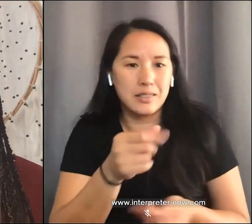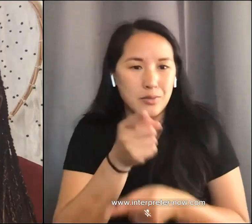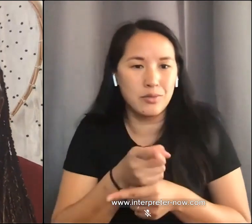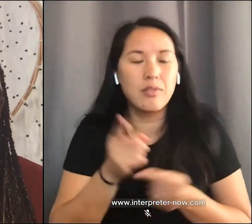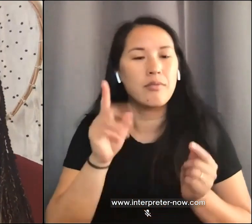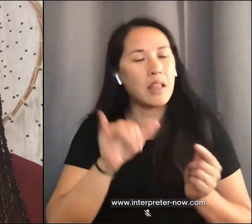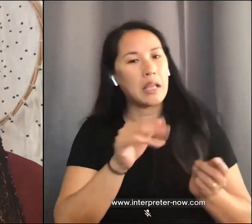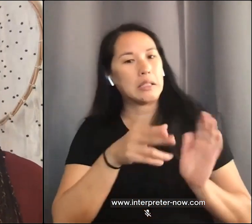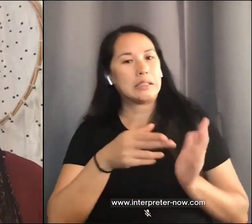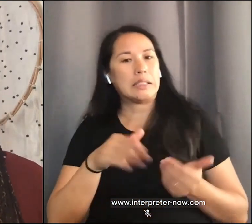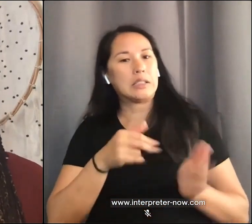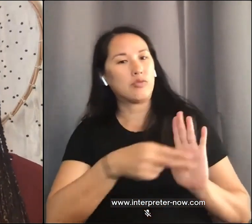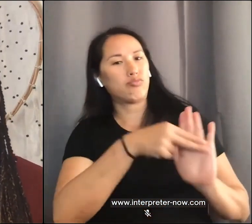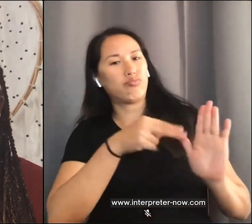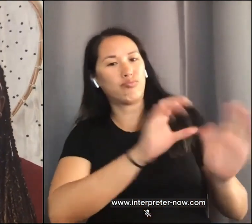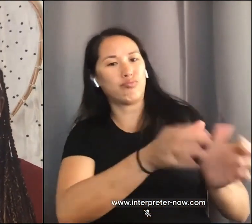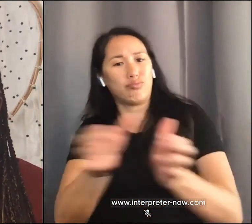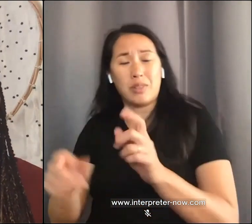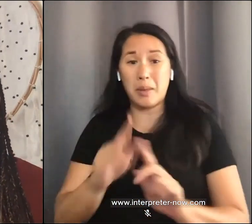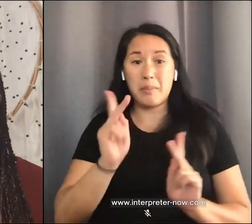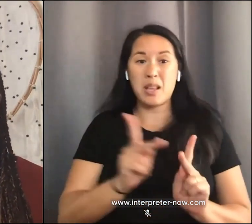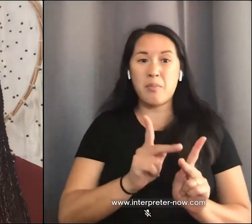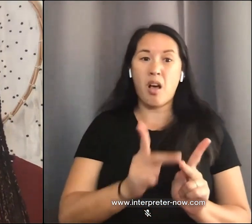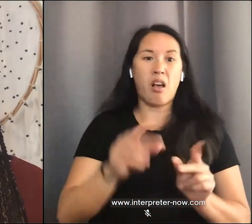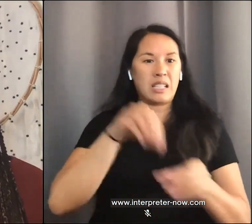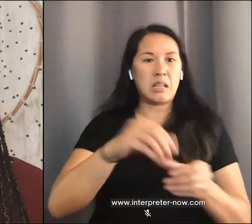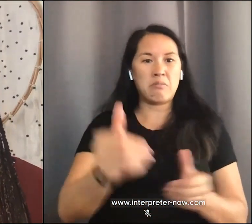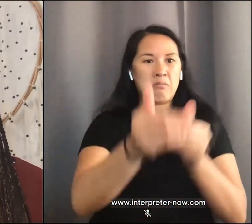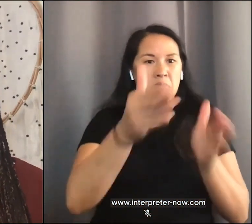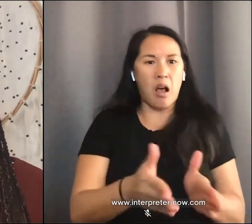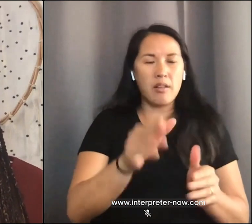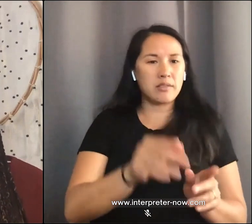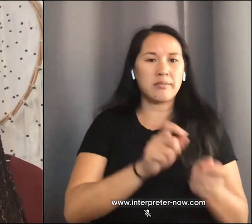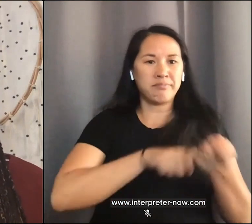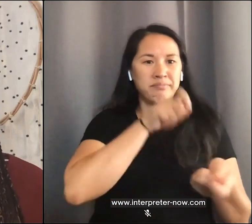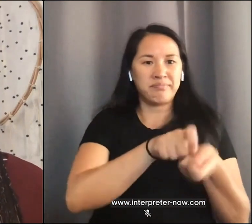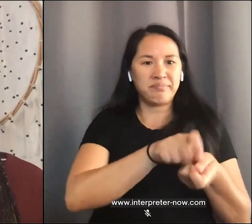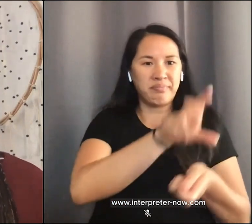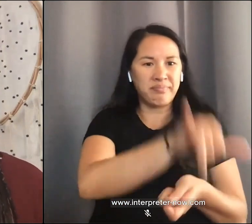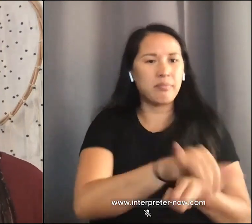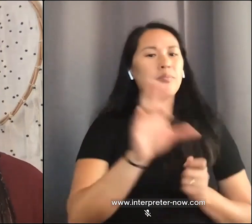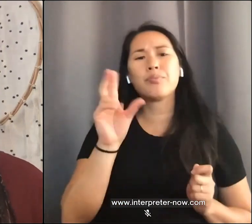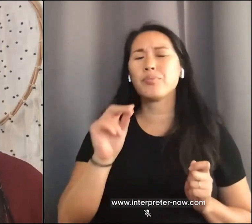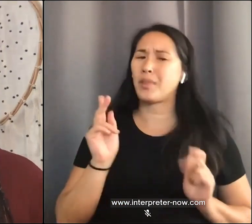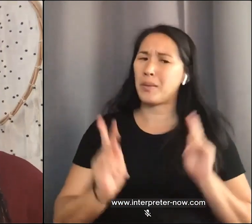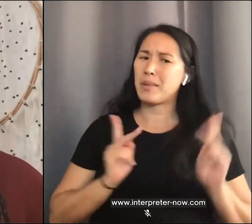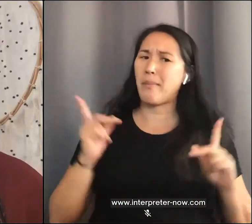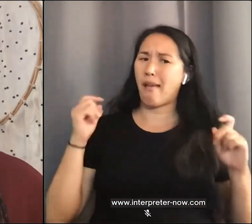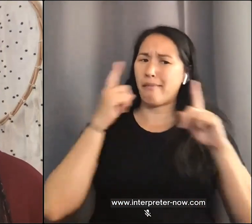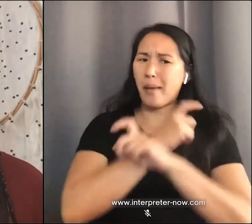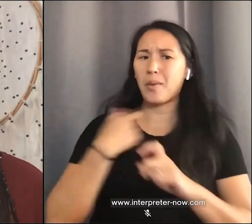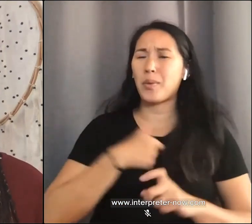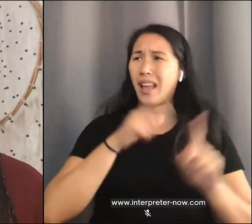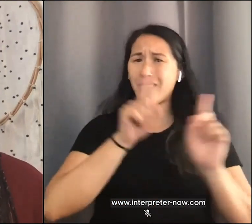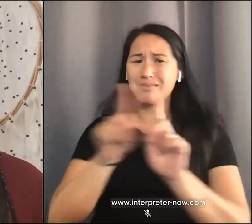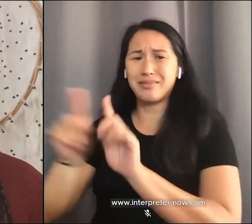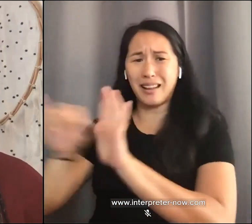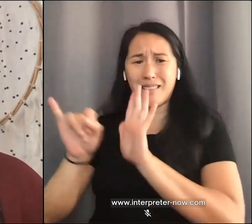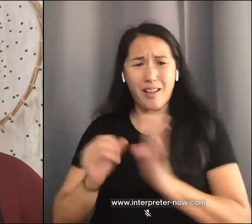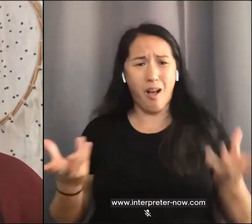But people are not binary. Humans are complex and complicated; all identities are intersectional.